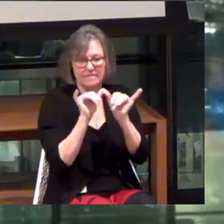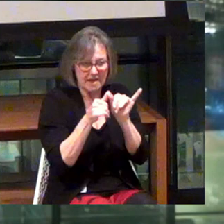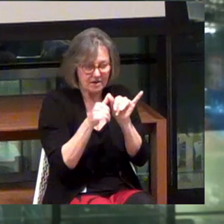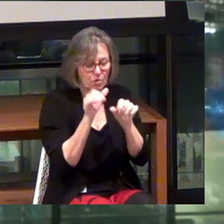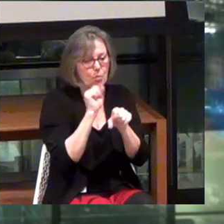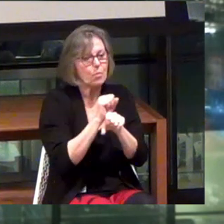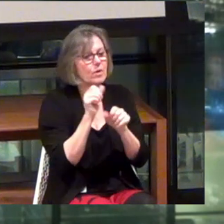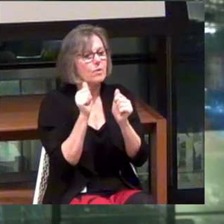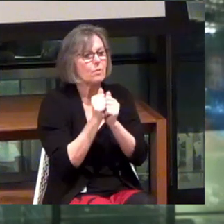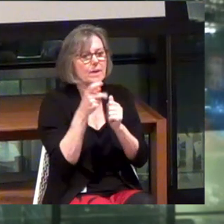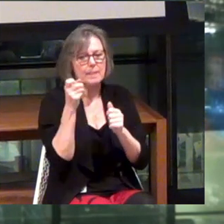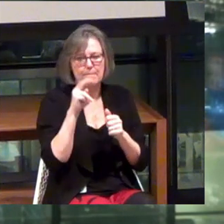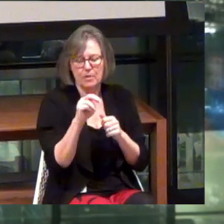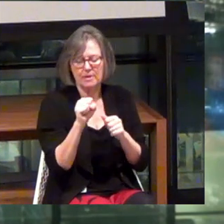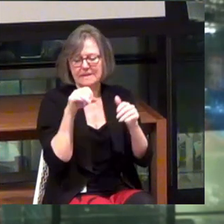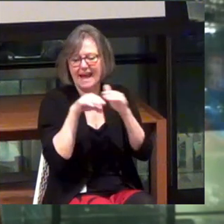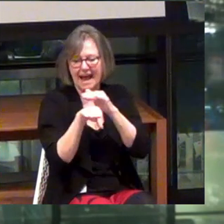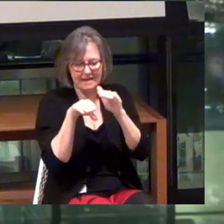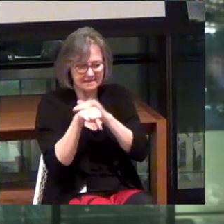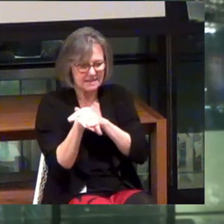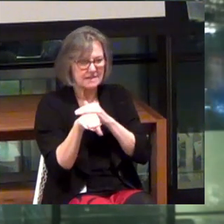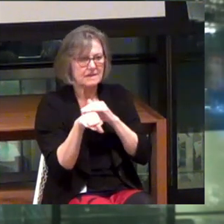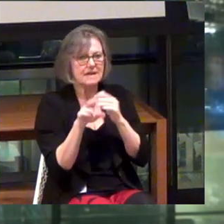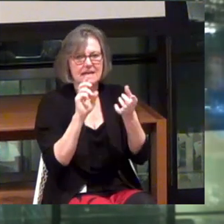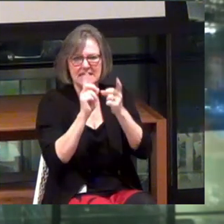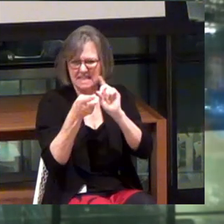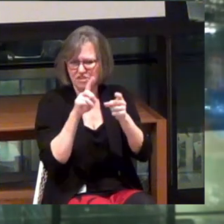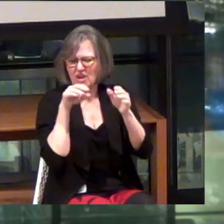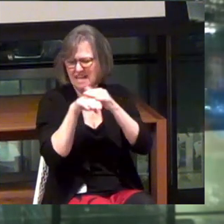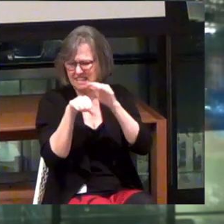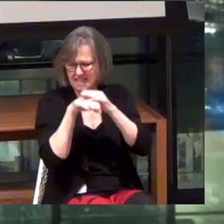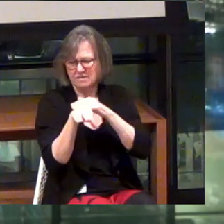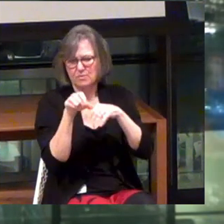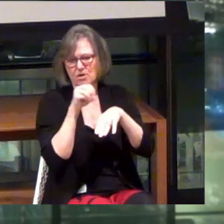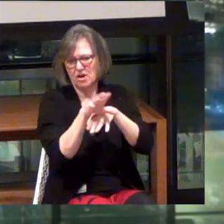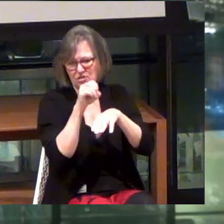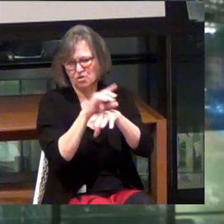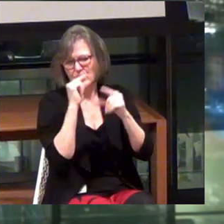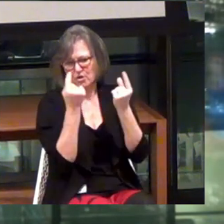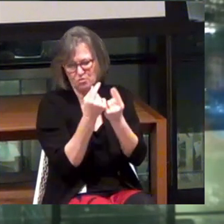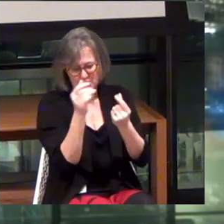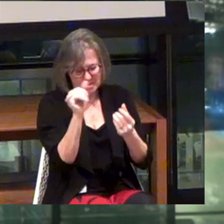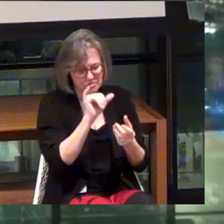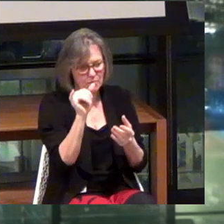with Perkins Access, which is our digital accessibility consulting group as well.